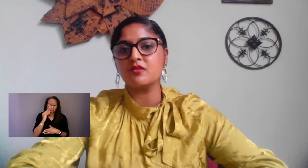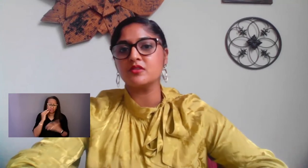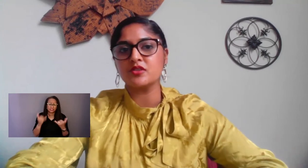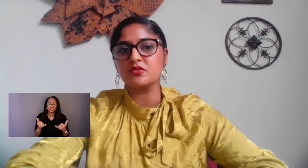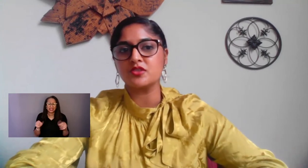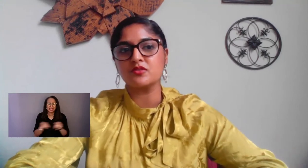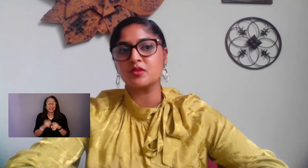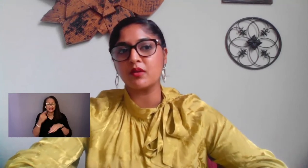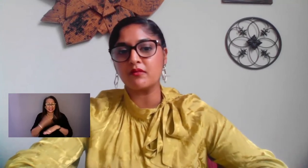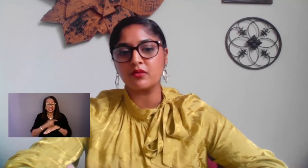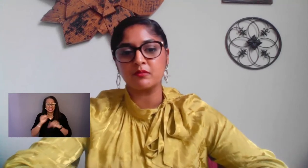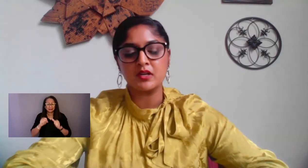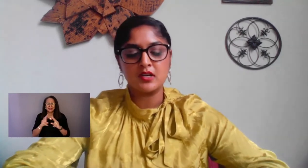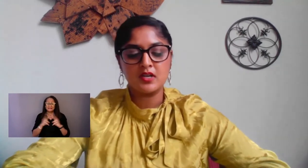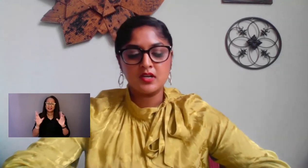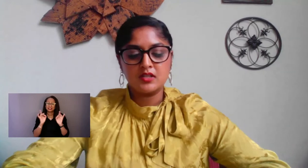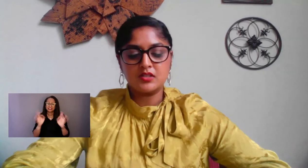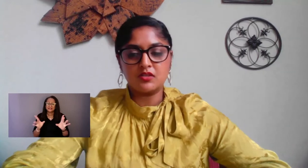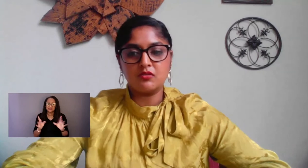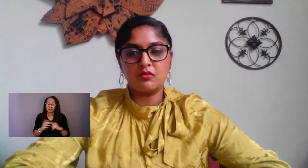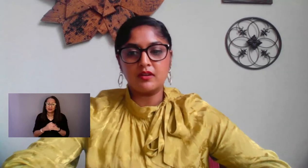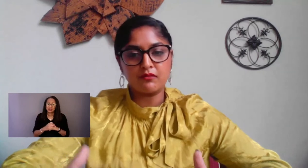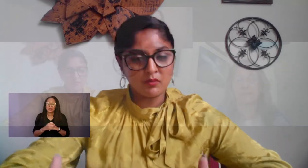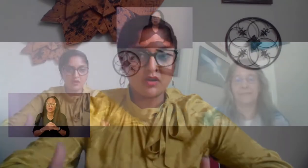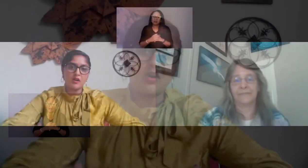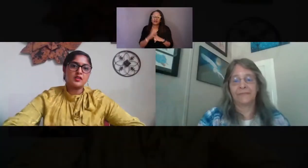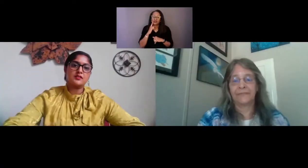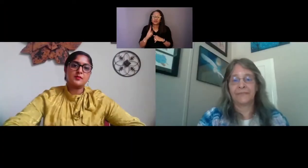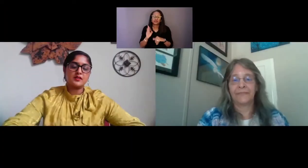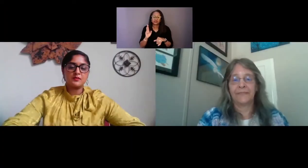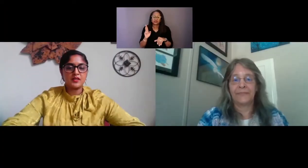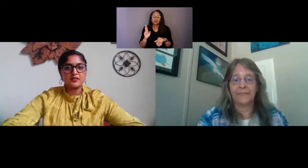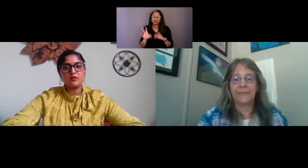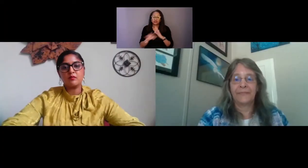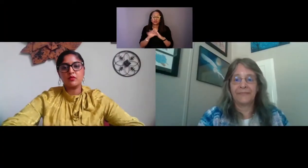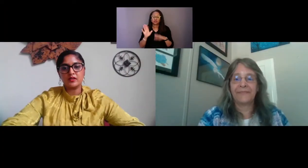and you chose to use your platform to inform our audience about something so important